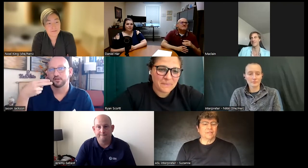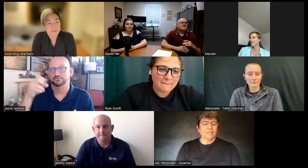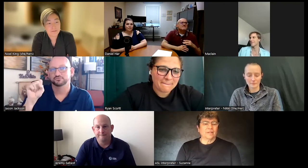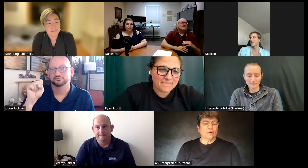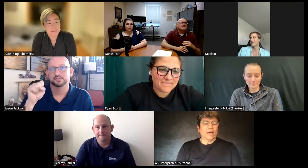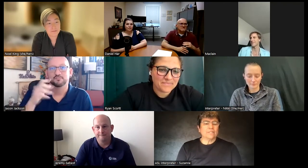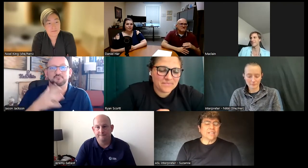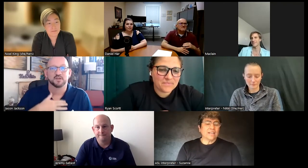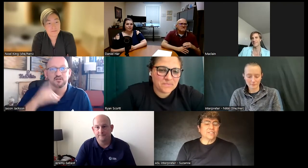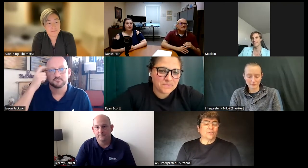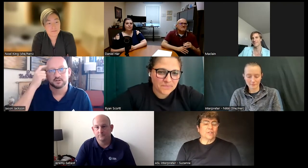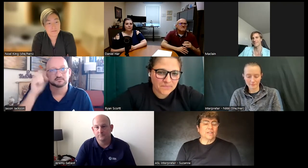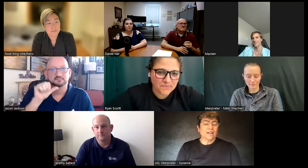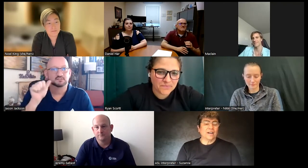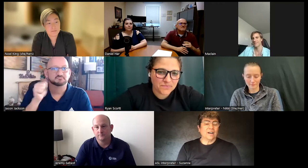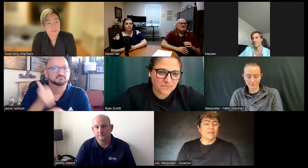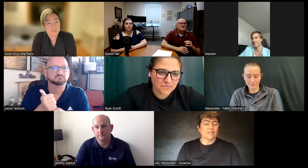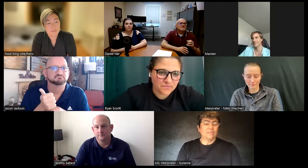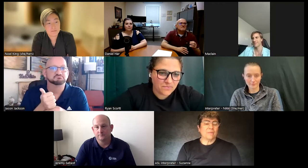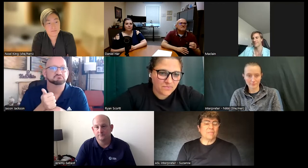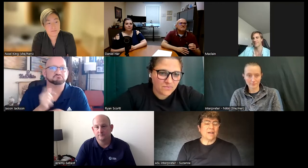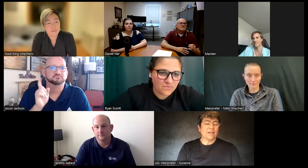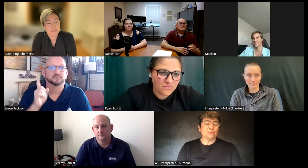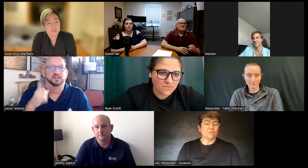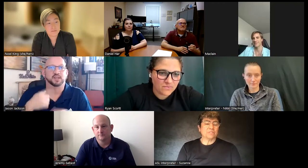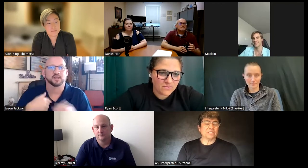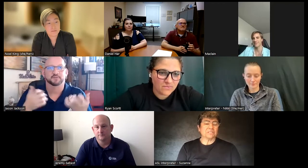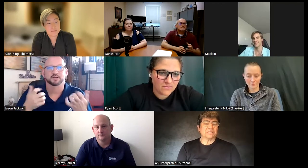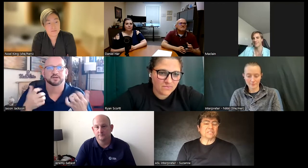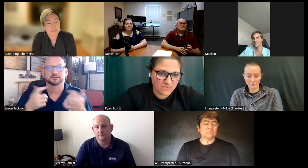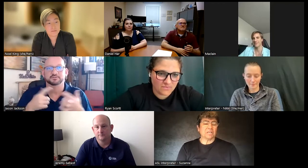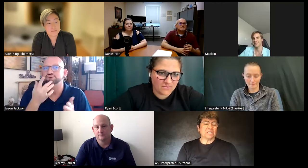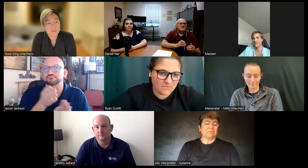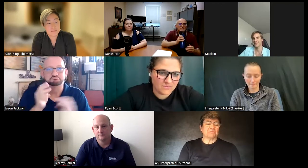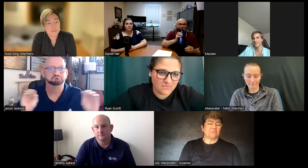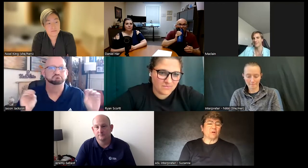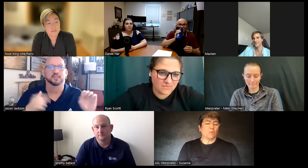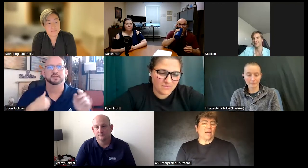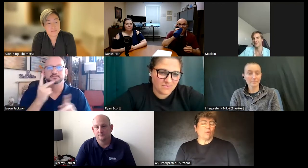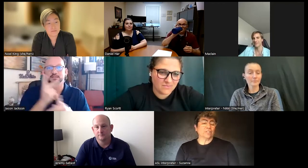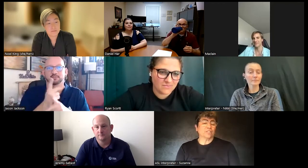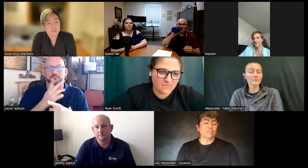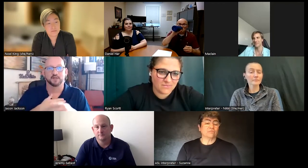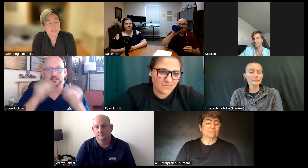when I was in high school uh my mind wasn't uh set for what I wanted to do